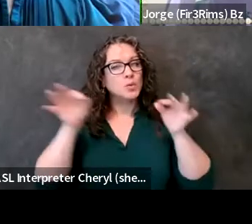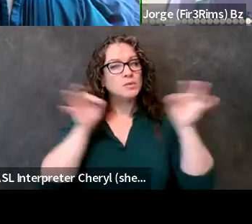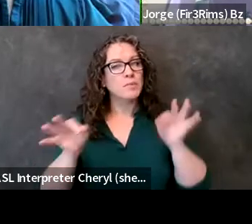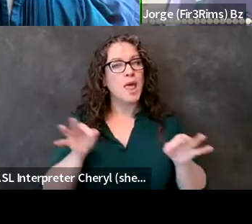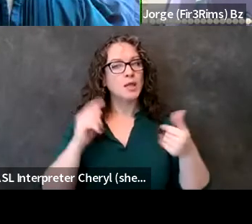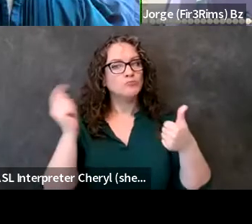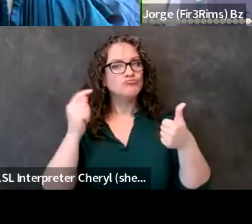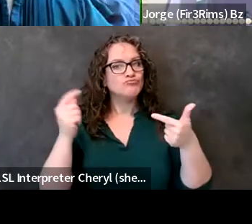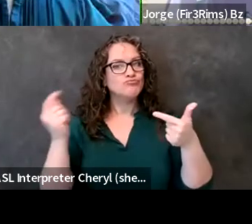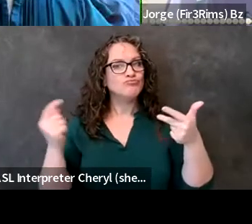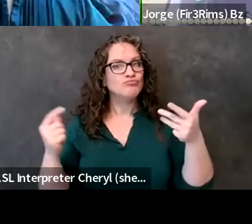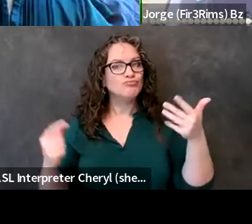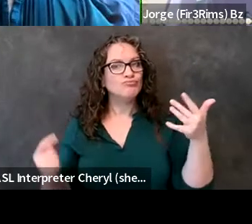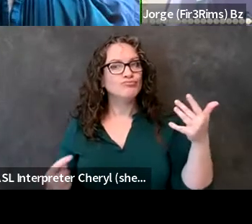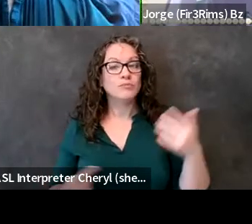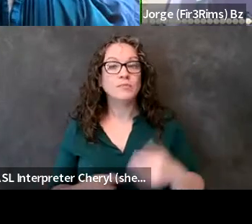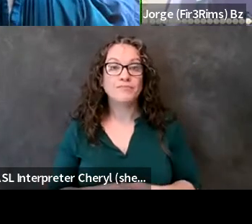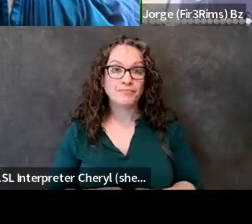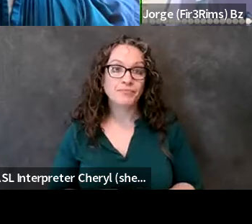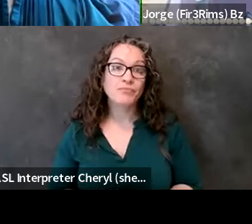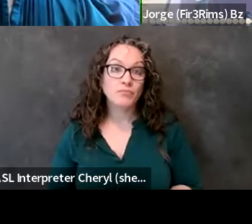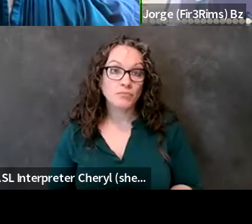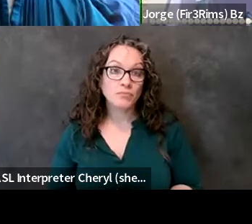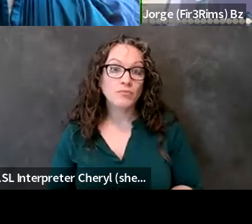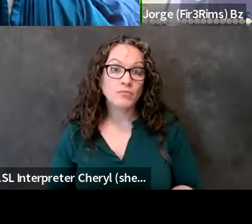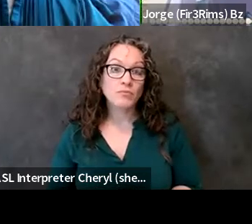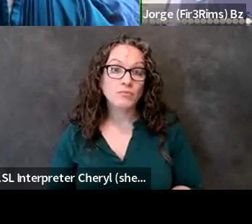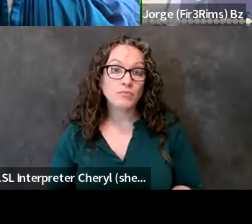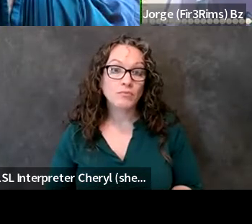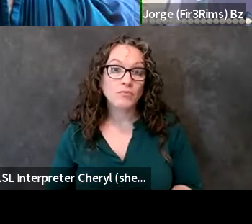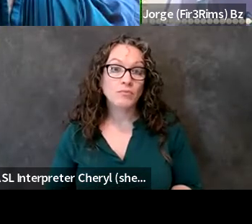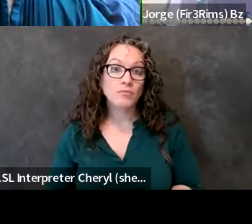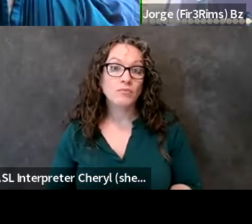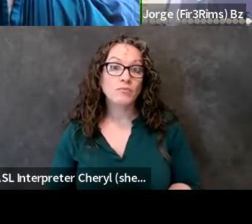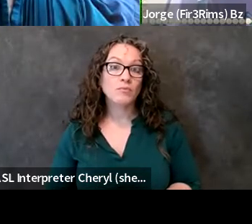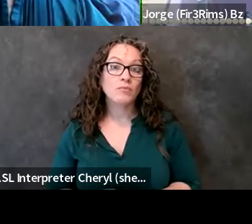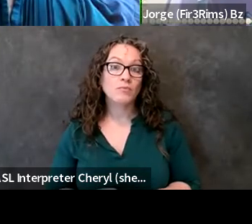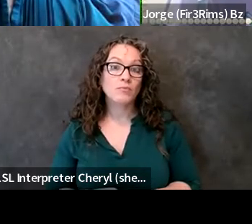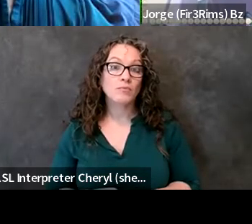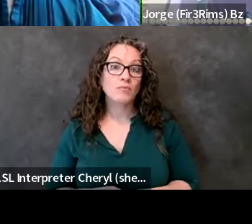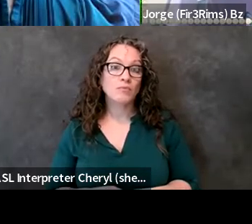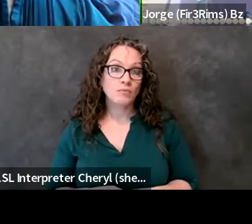being able to speak to all the members of your your education team or your medical team